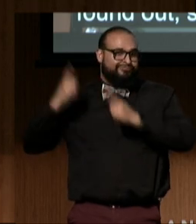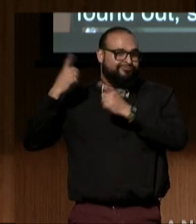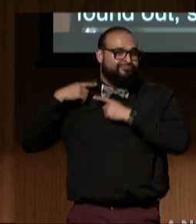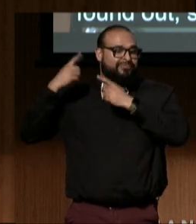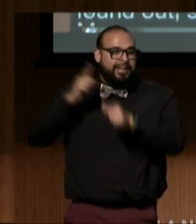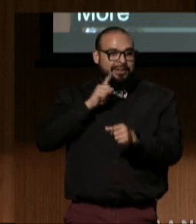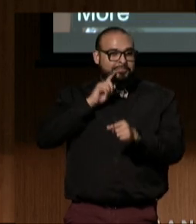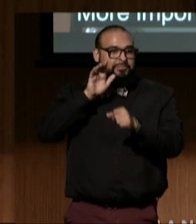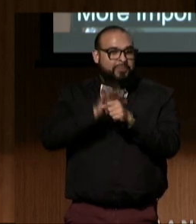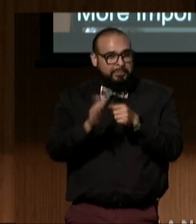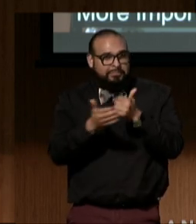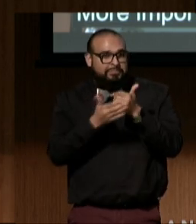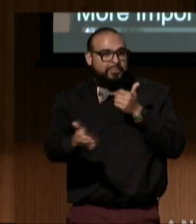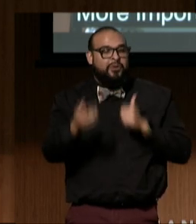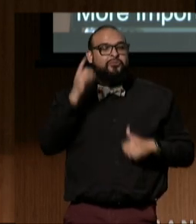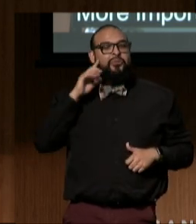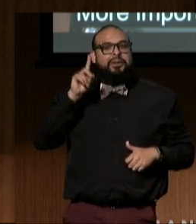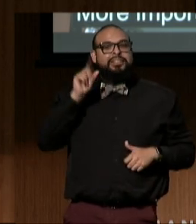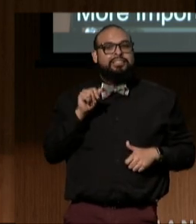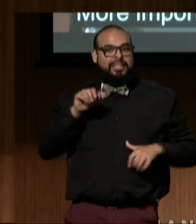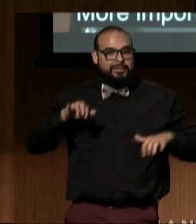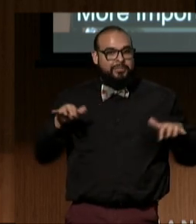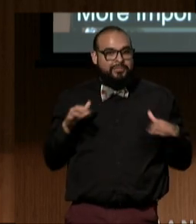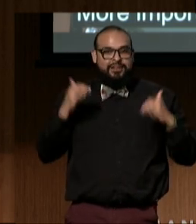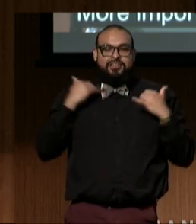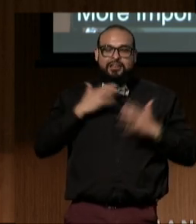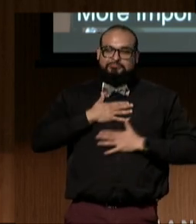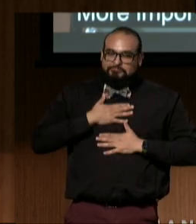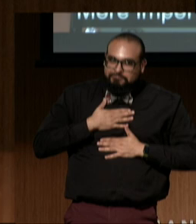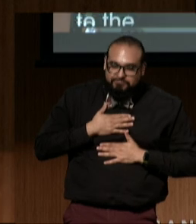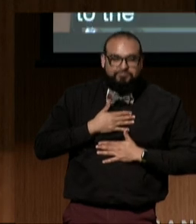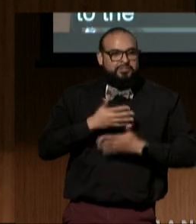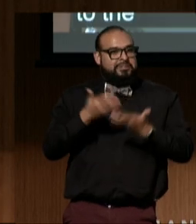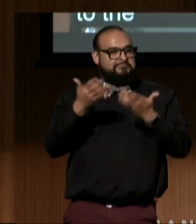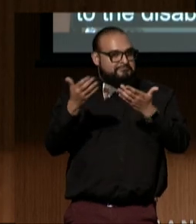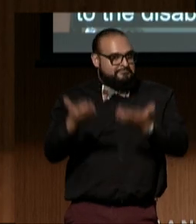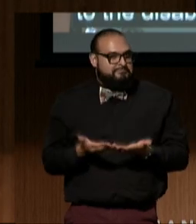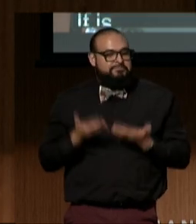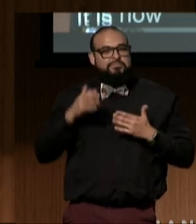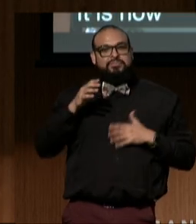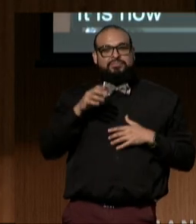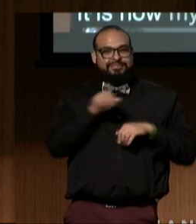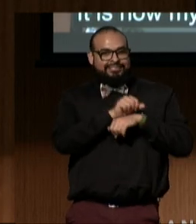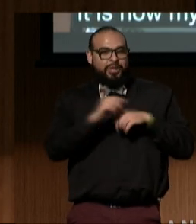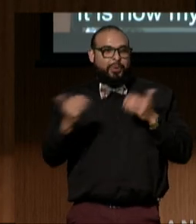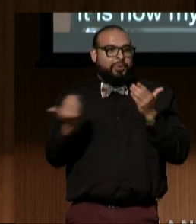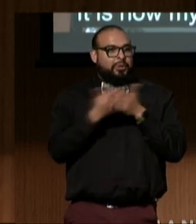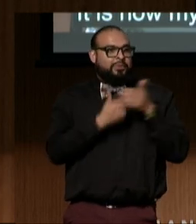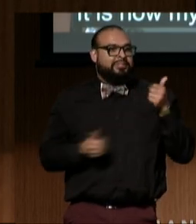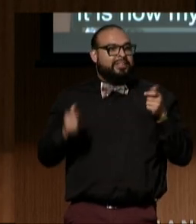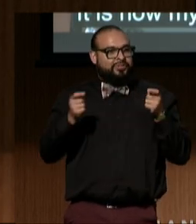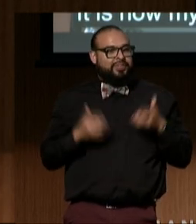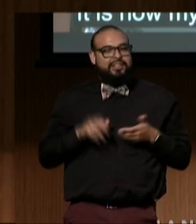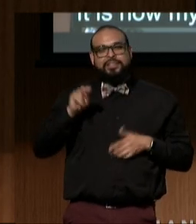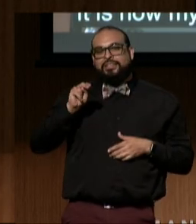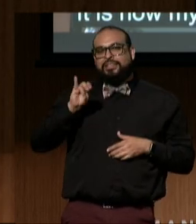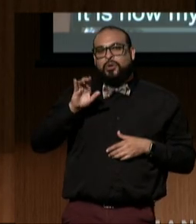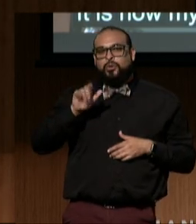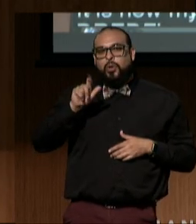to the disability movement. It is now my great pleasure to bring to the stage DREDF's new executive director, Nicole Bohn.